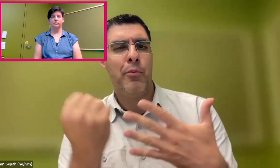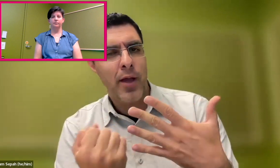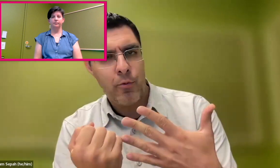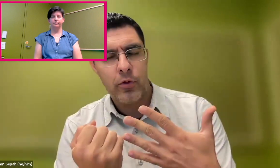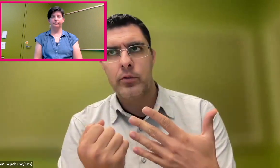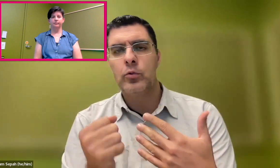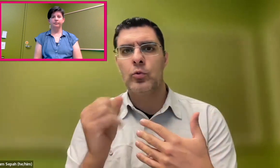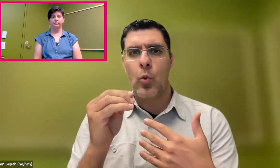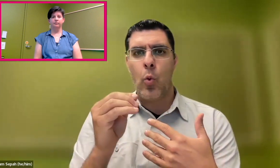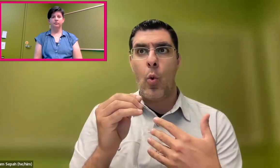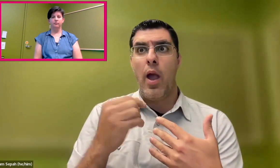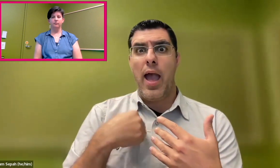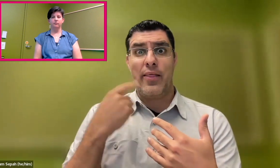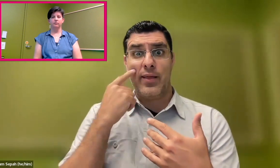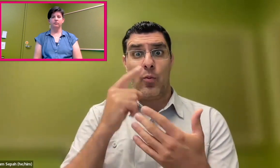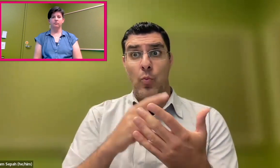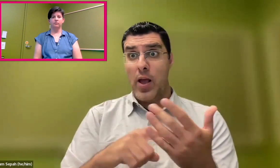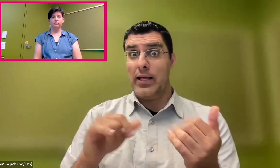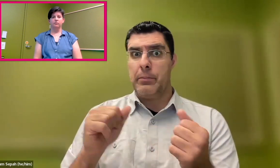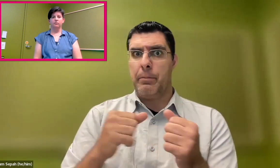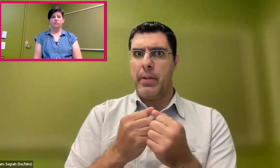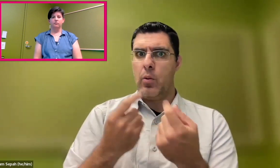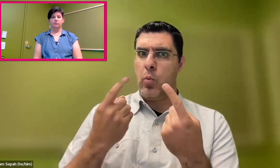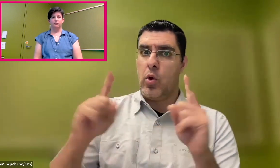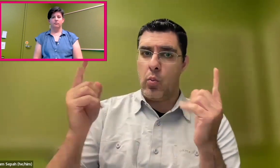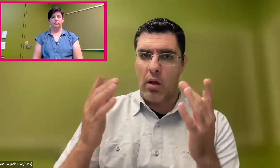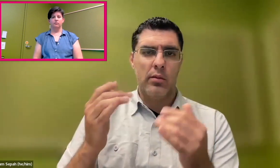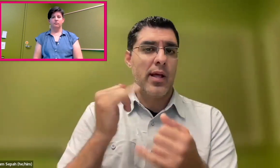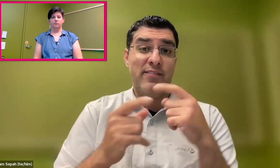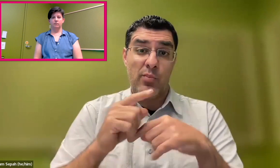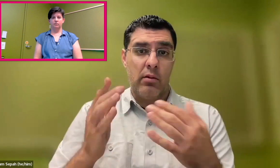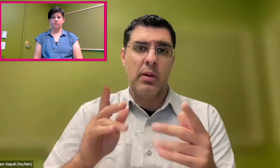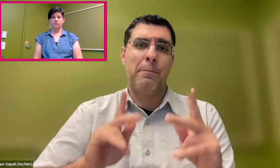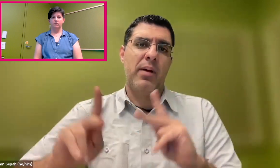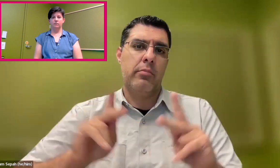matter, or if it's not prioritized. And so I think what really works at the end